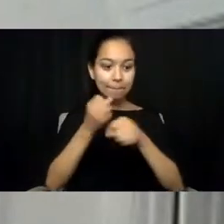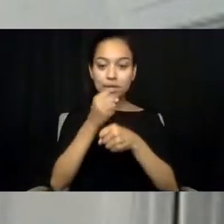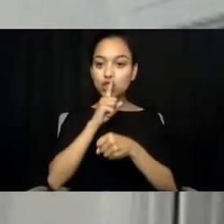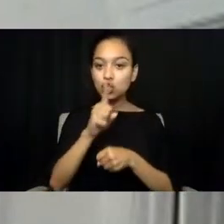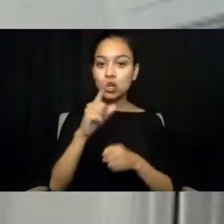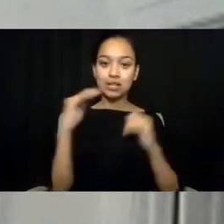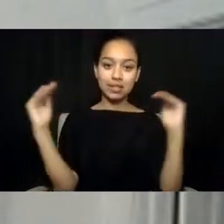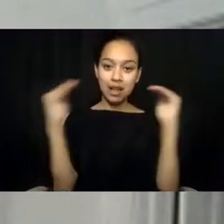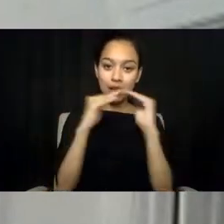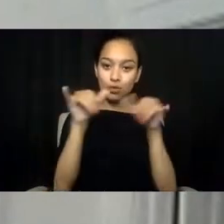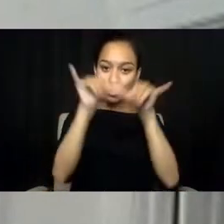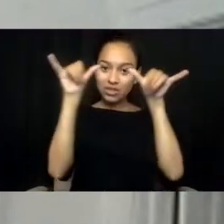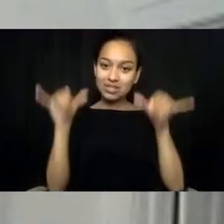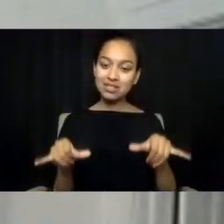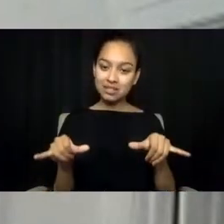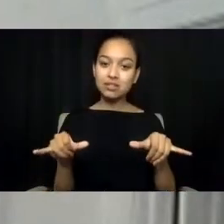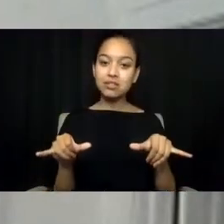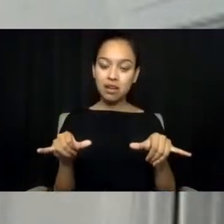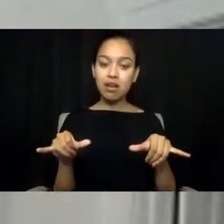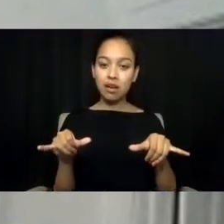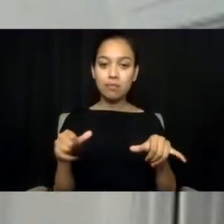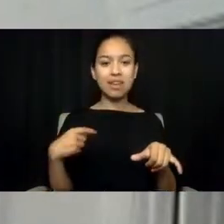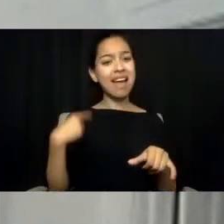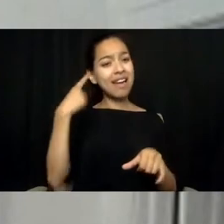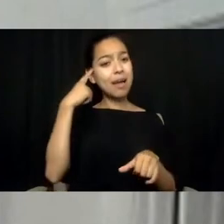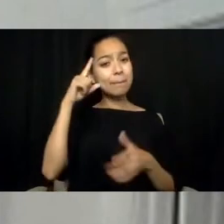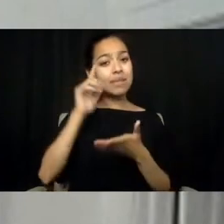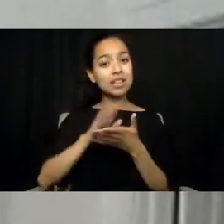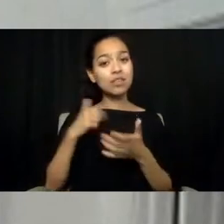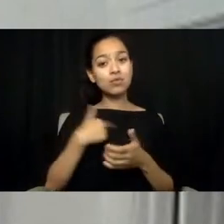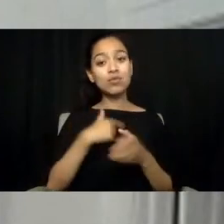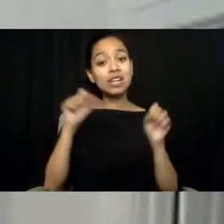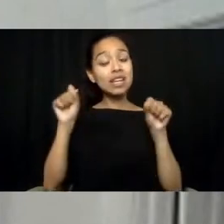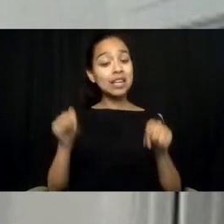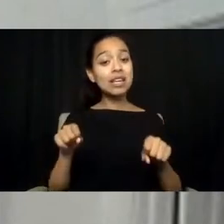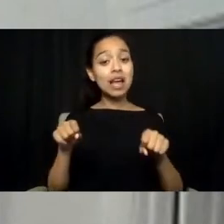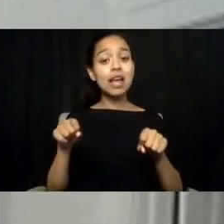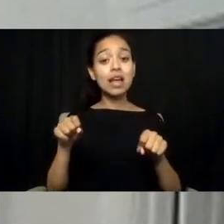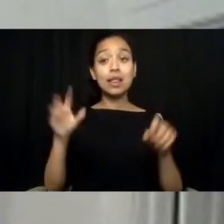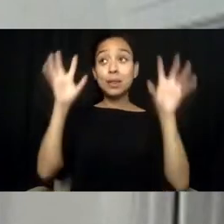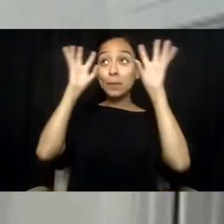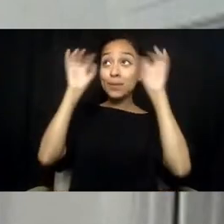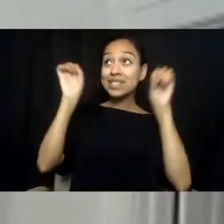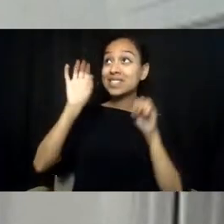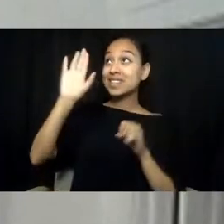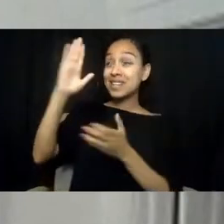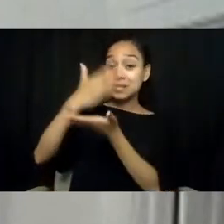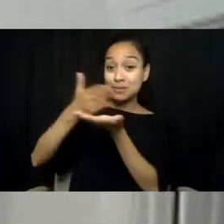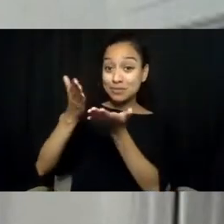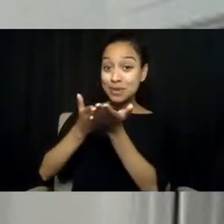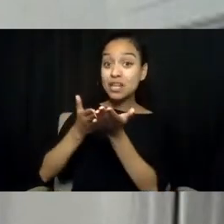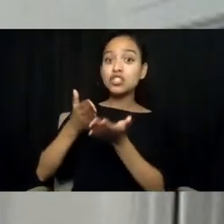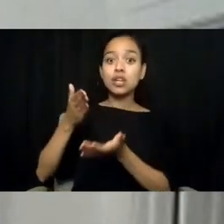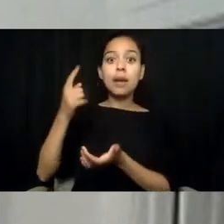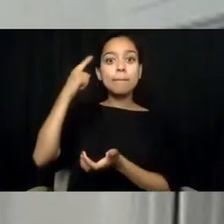and I think that we can. In the president's budget, mental health, crisis response